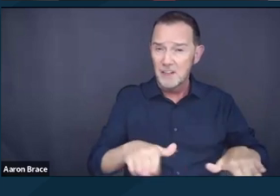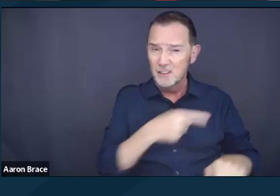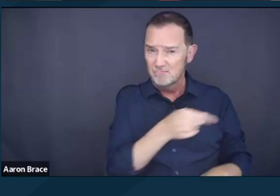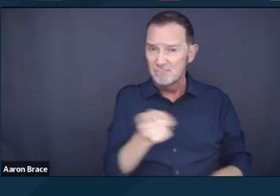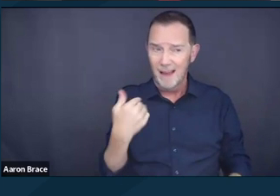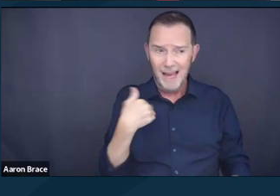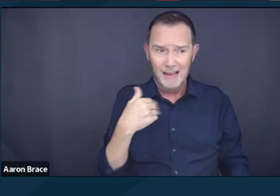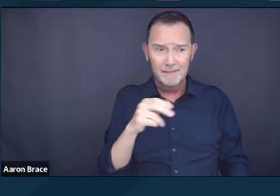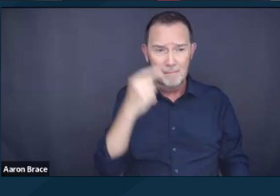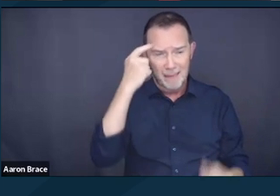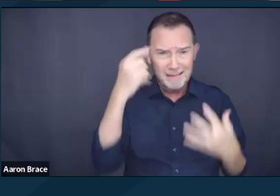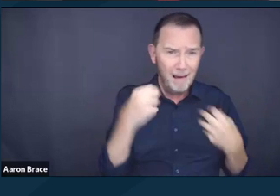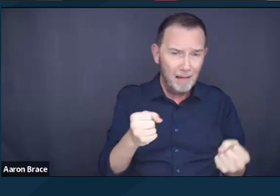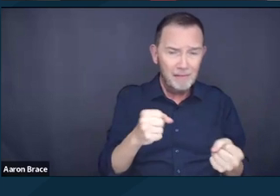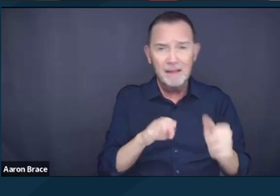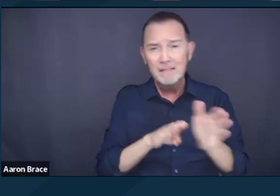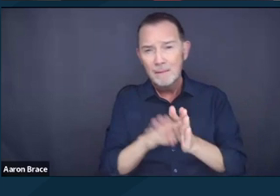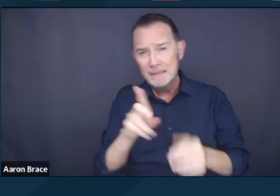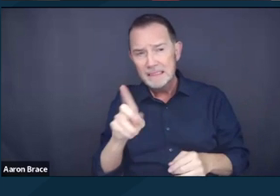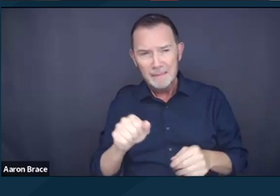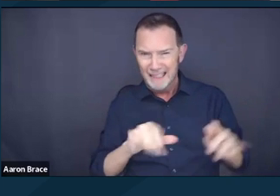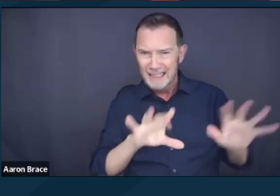with mental health and developmental disabilities.